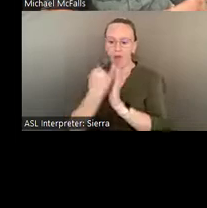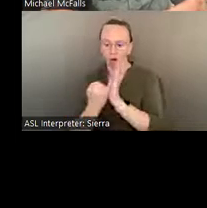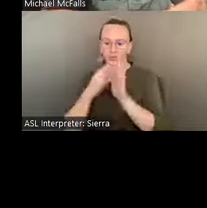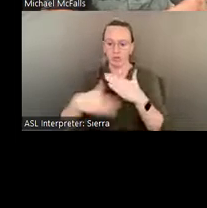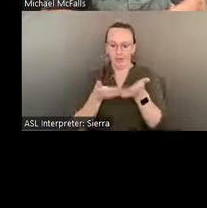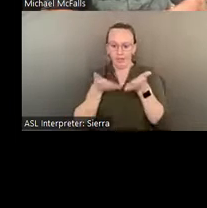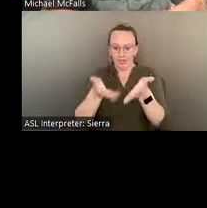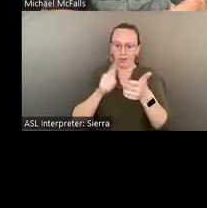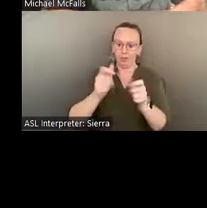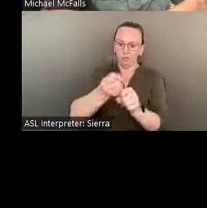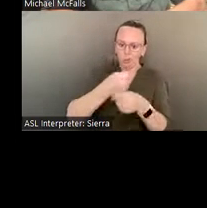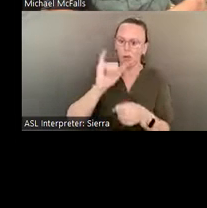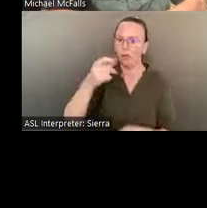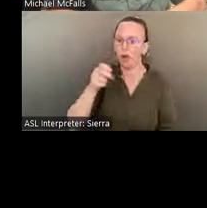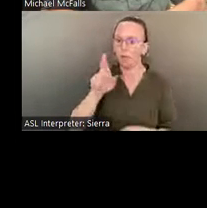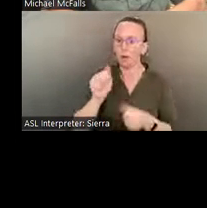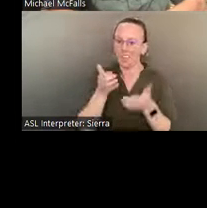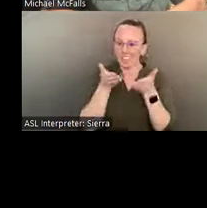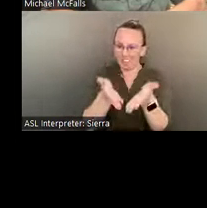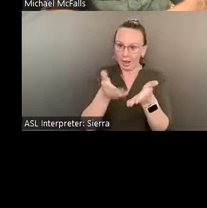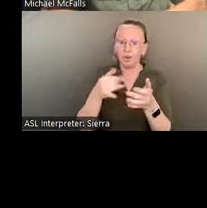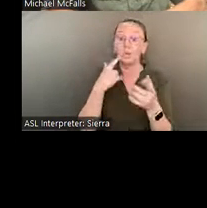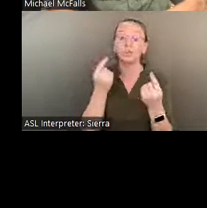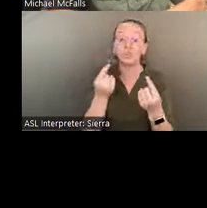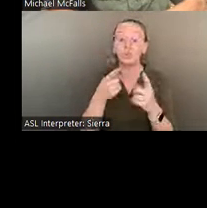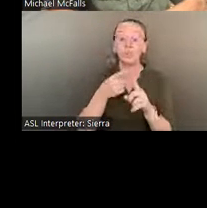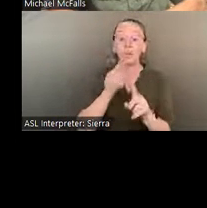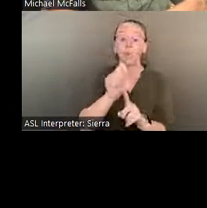The opera would go up into the wellhouse and into the sand pit, and it was about the story